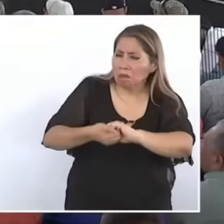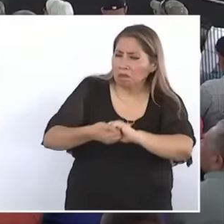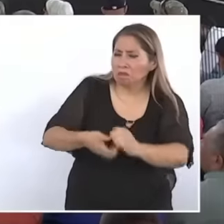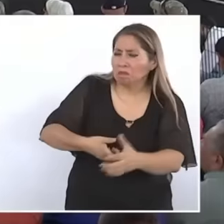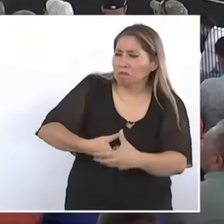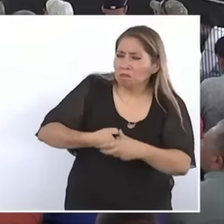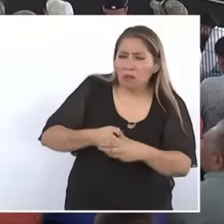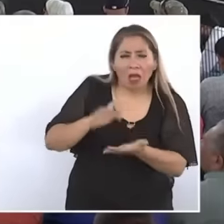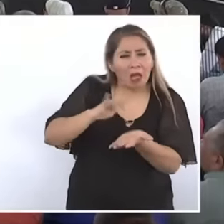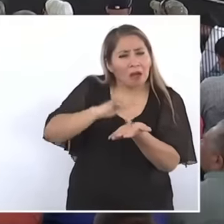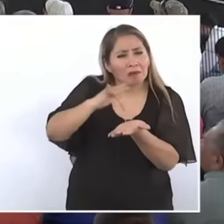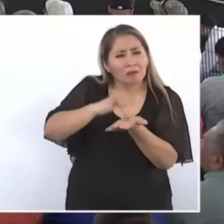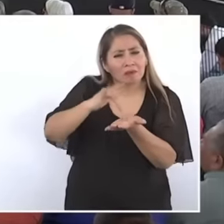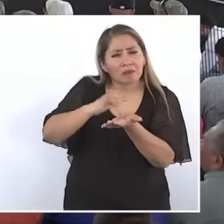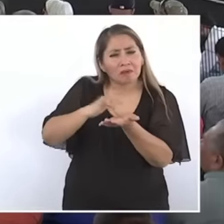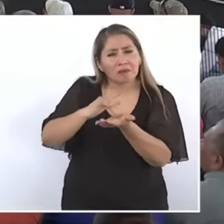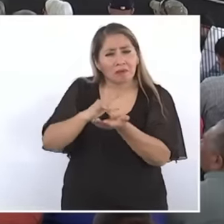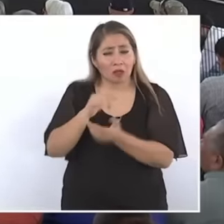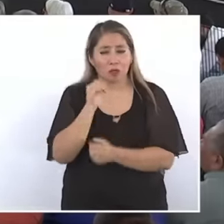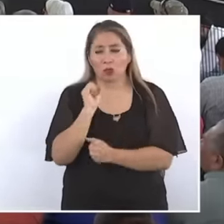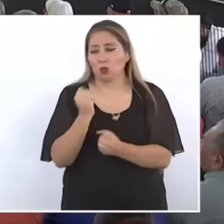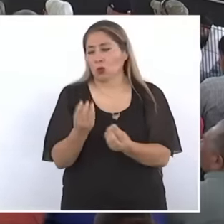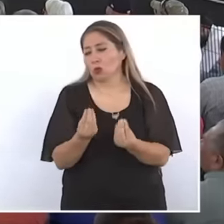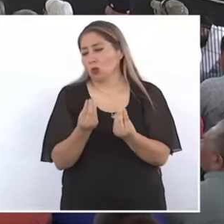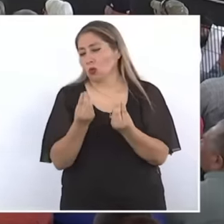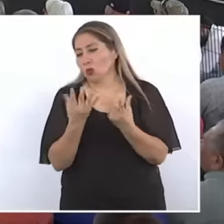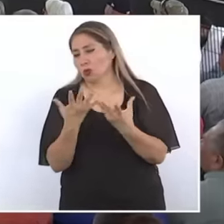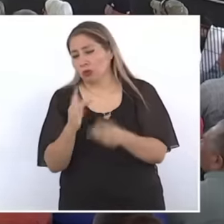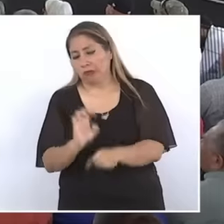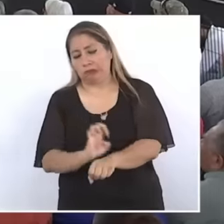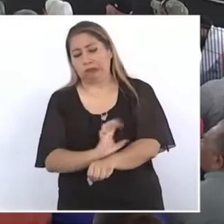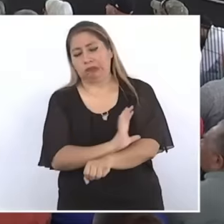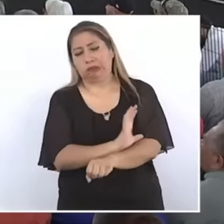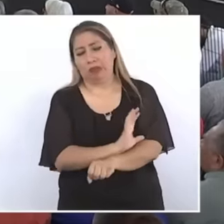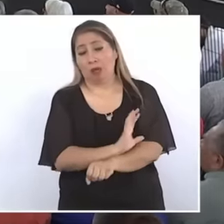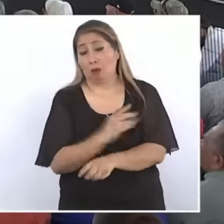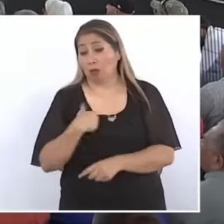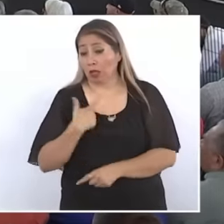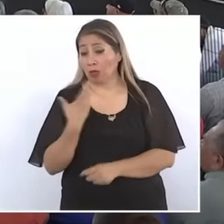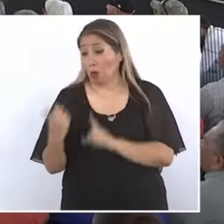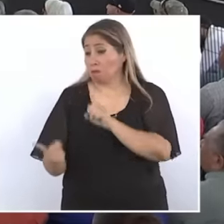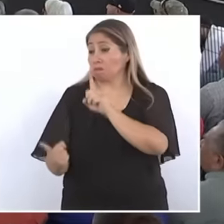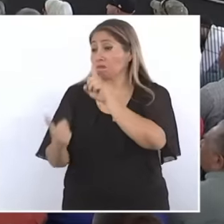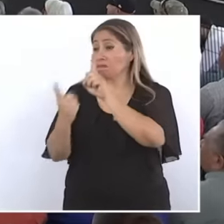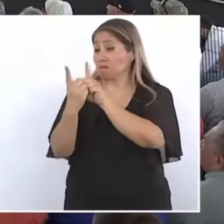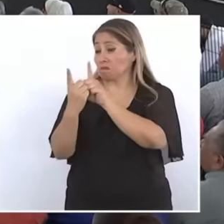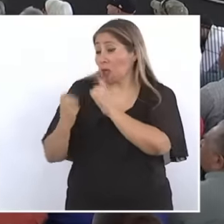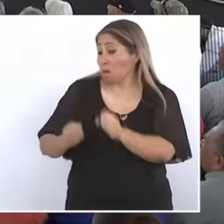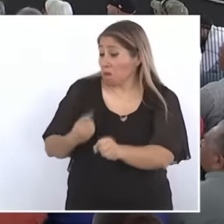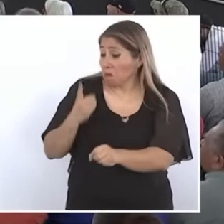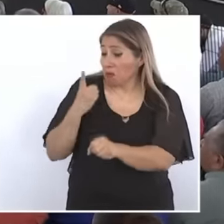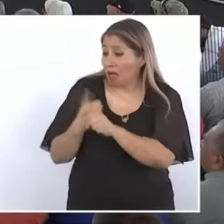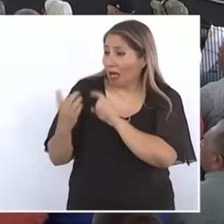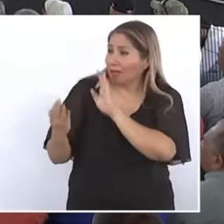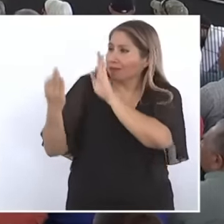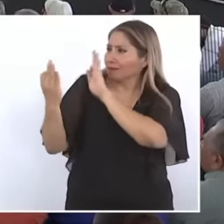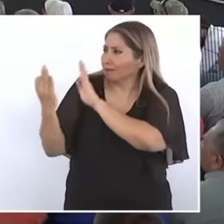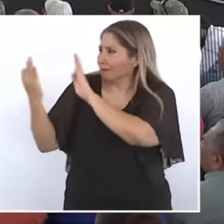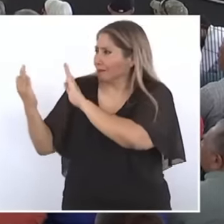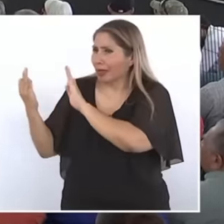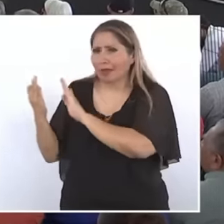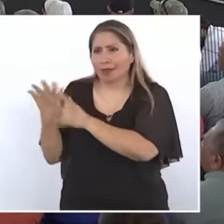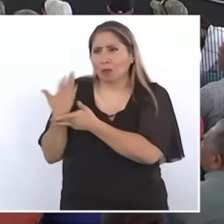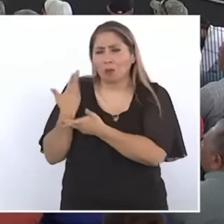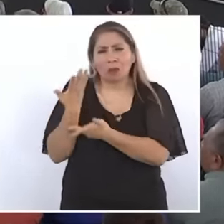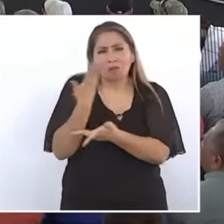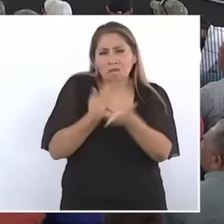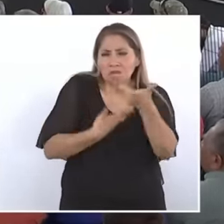Thank you at the outset for the opportunity to meet you and share these moments,